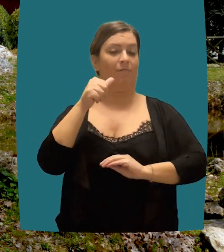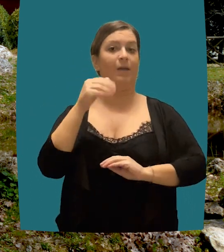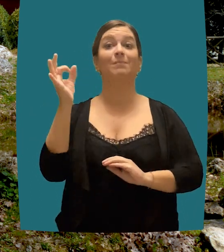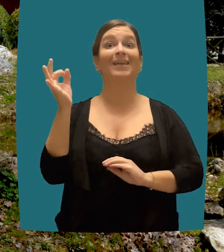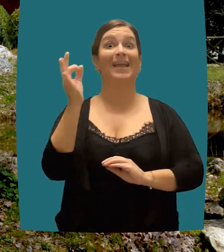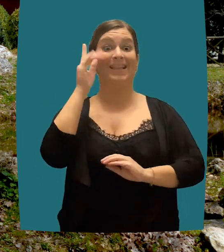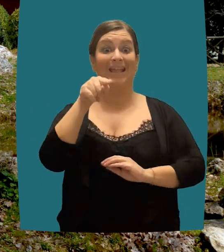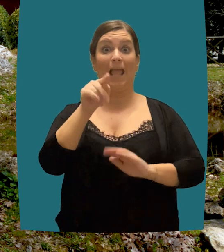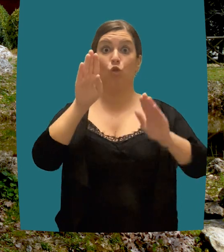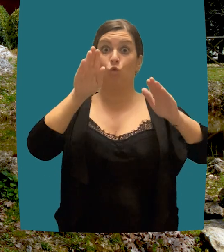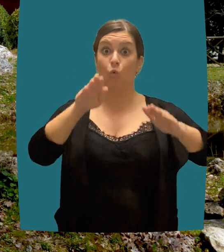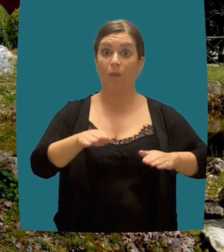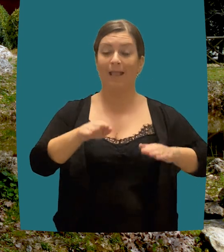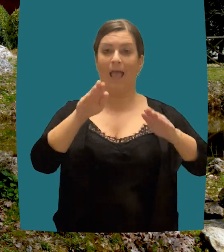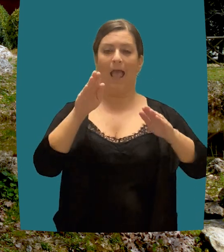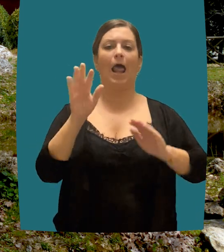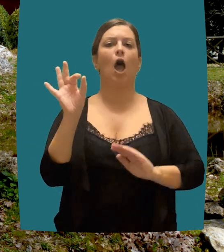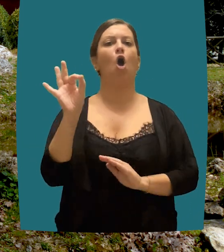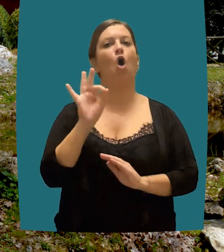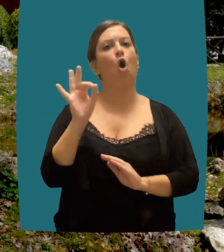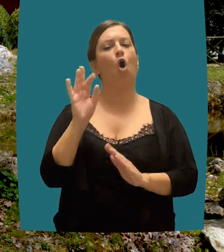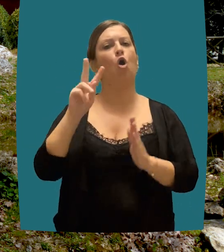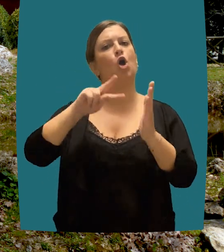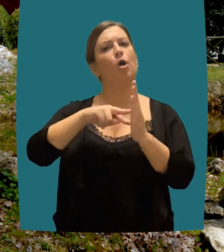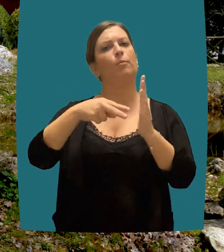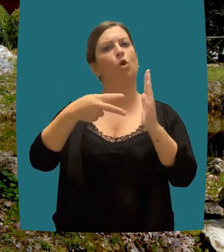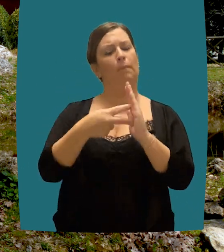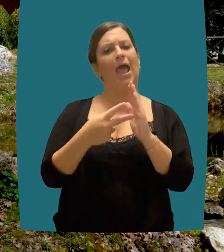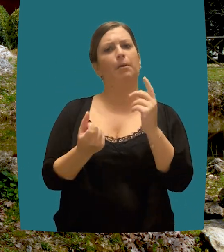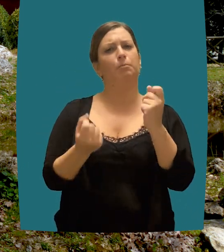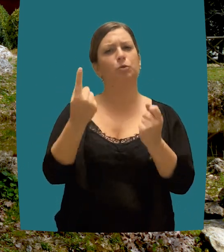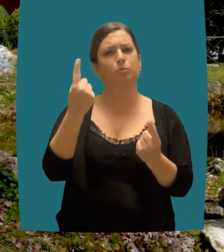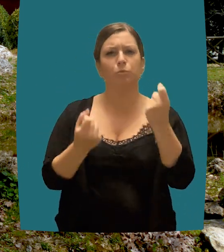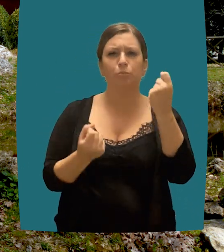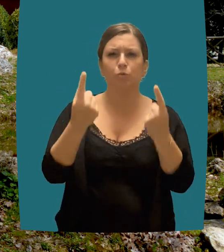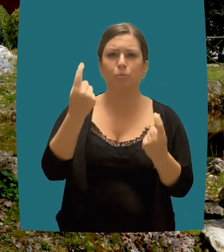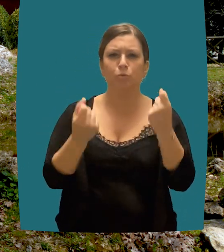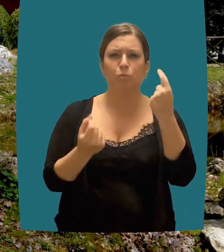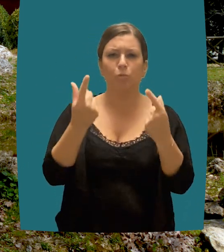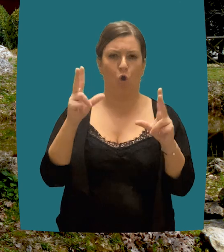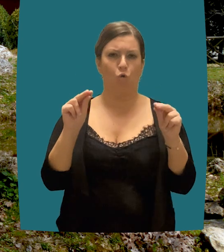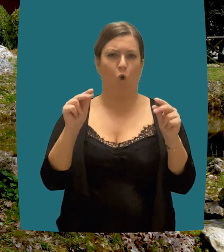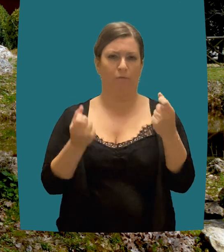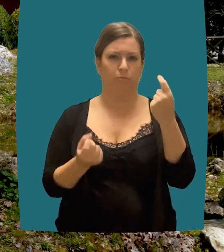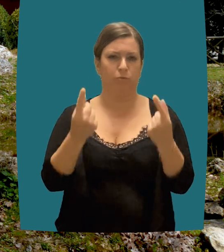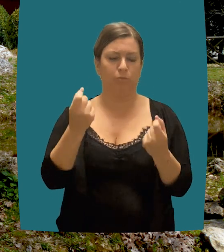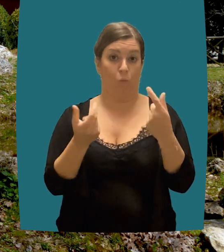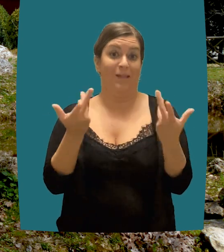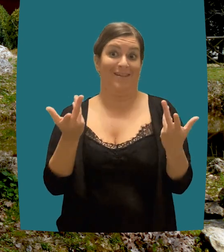in effect seeking to undo the harmful effects of his conduct. It is evident how this "repair", contemplated by the